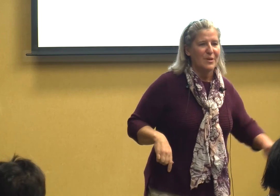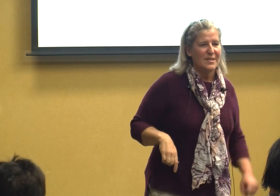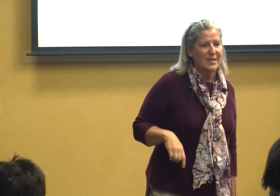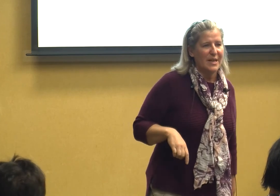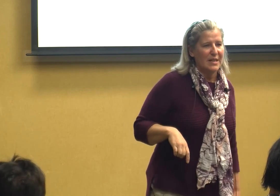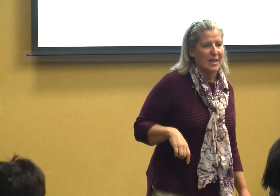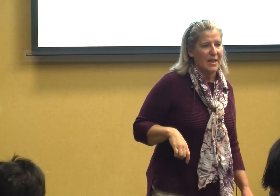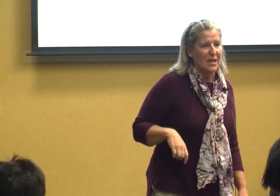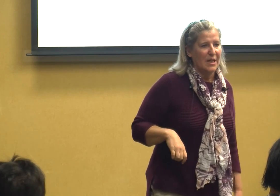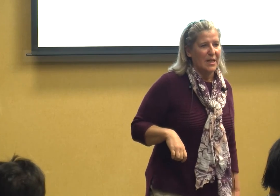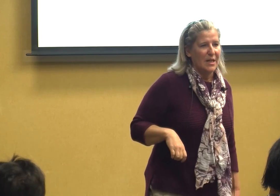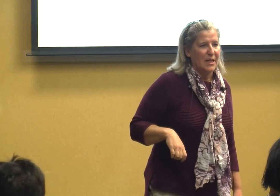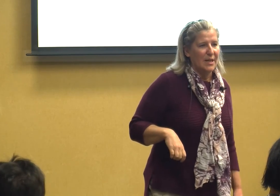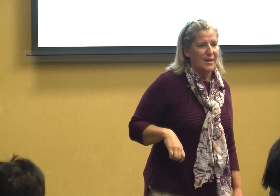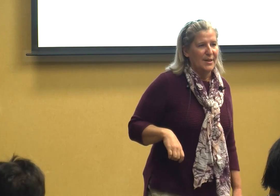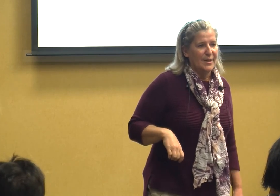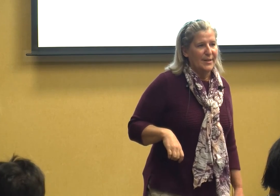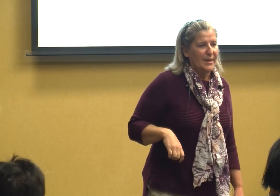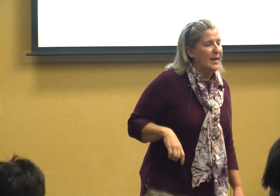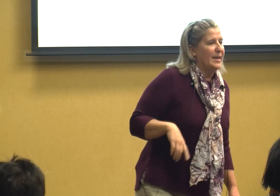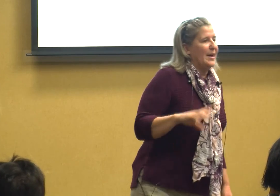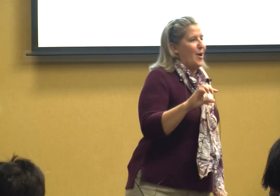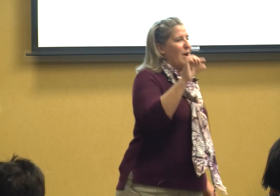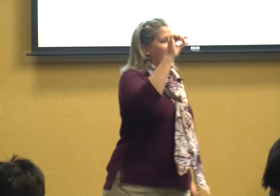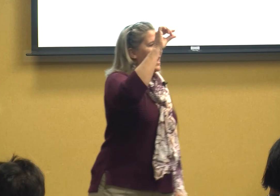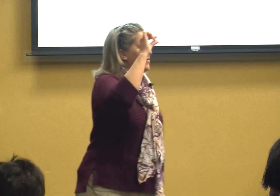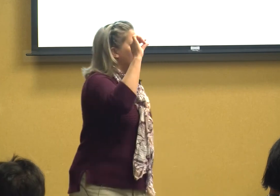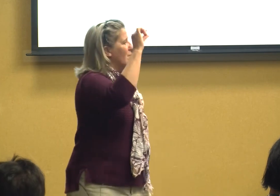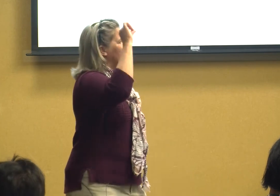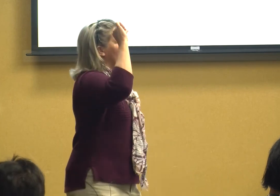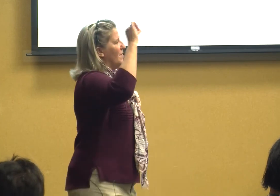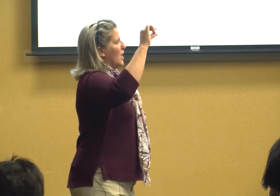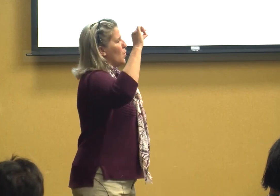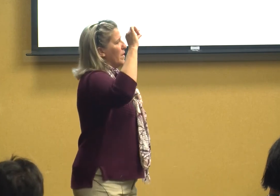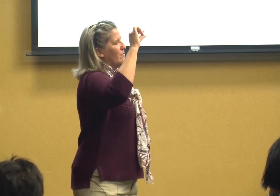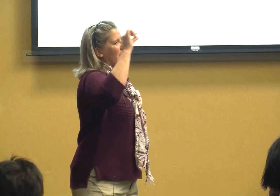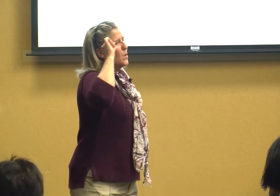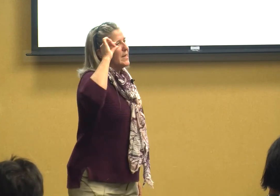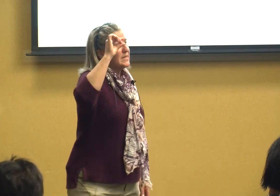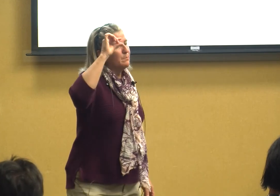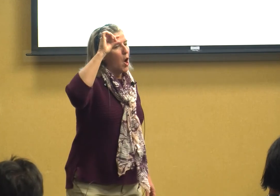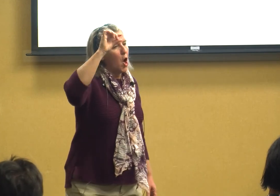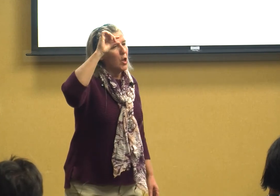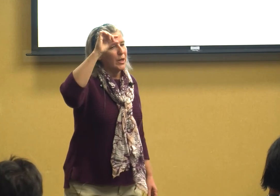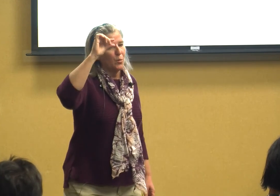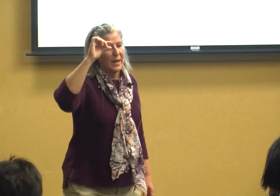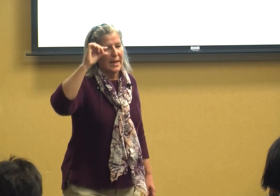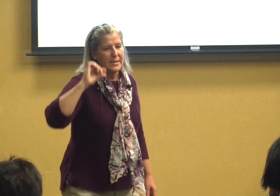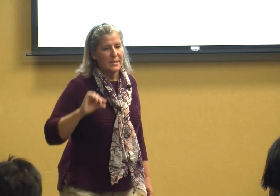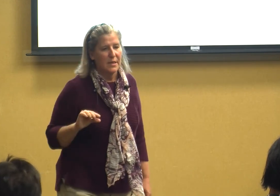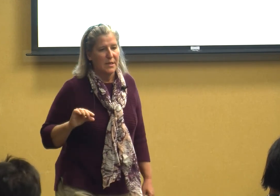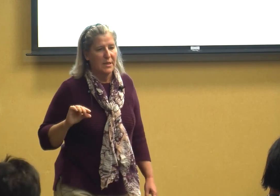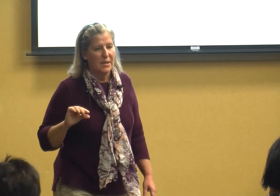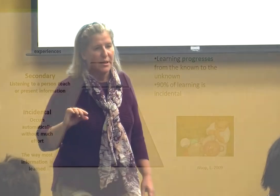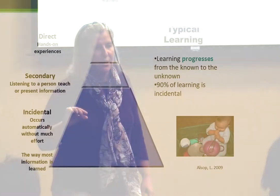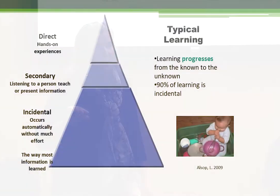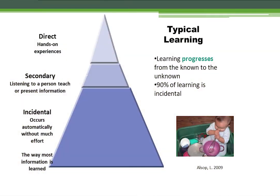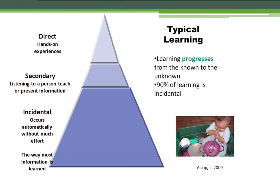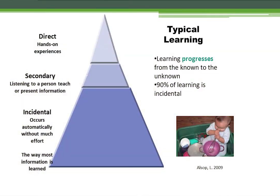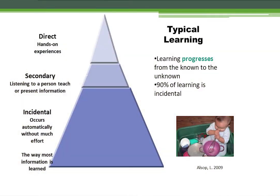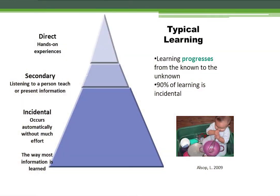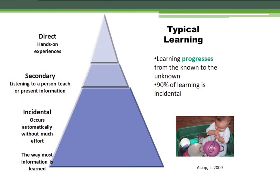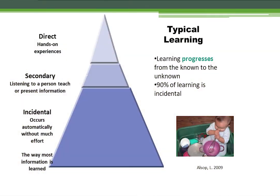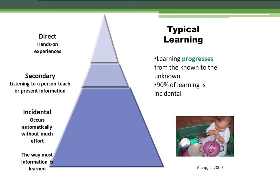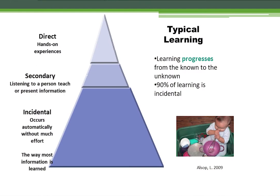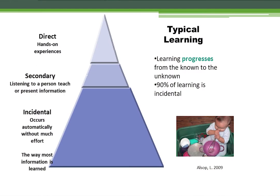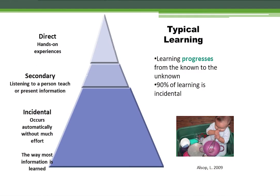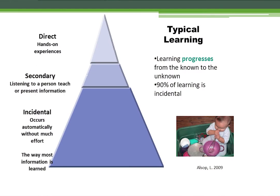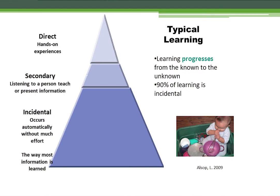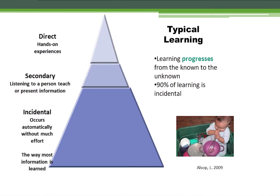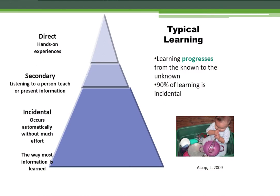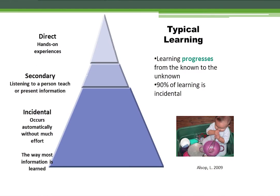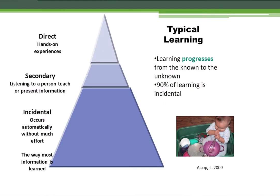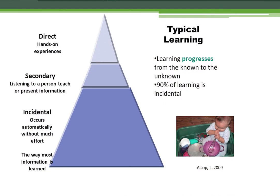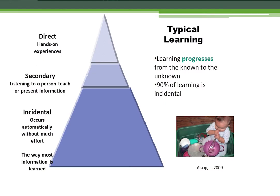incidentally all right and then there's a very very small little piece that you learn direct